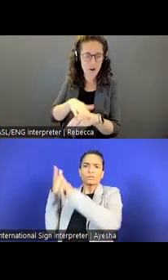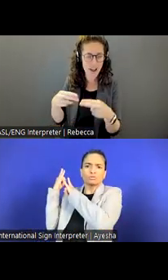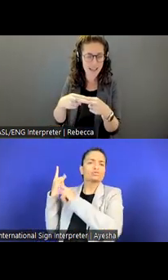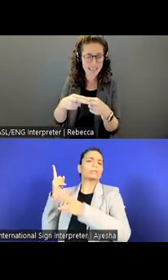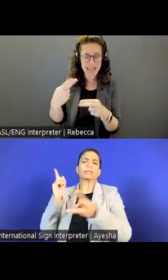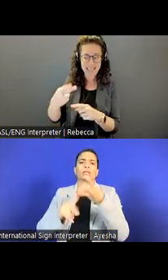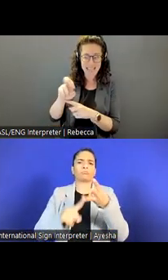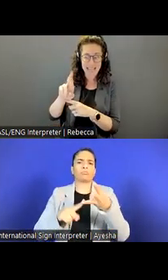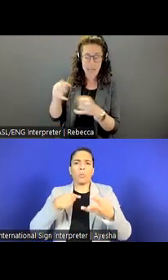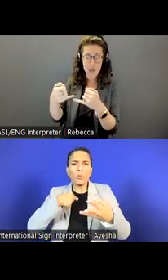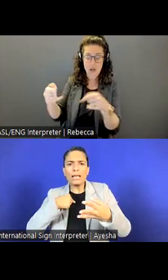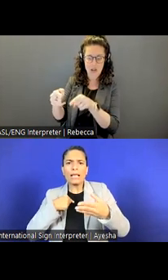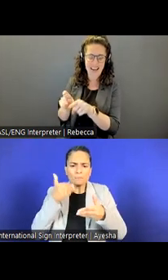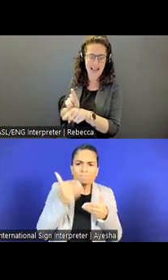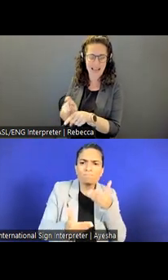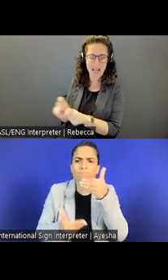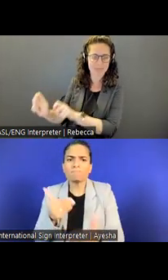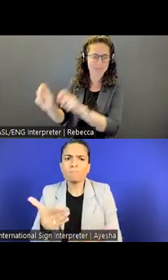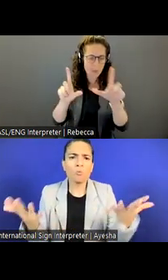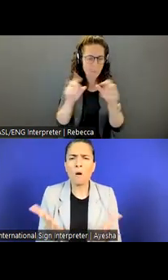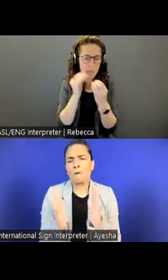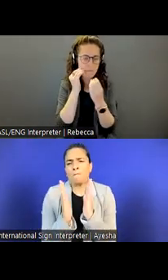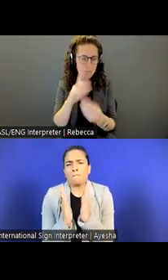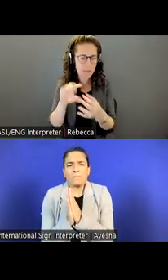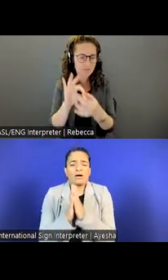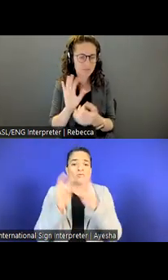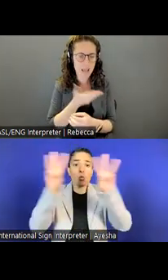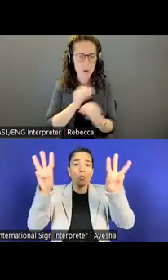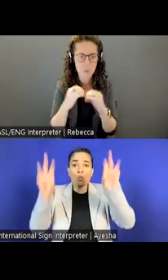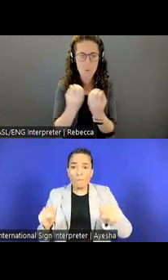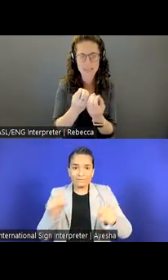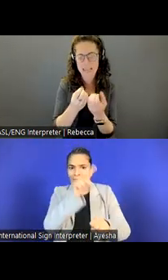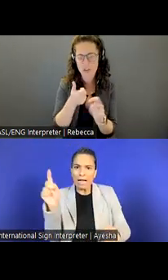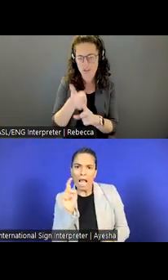That'll give you more information about the organization as a whole.